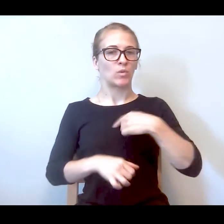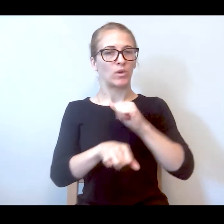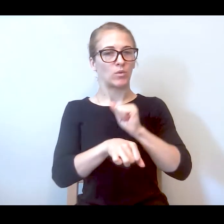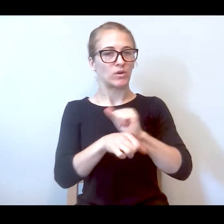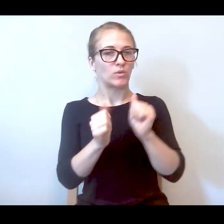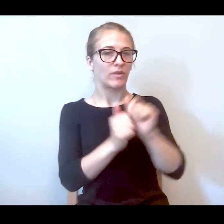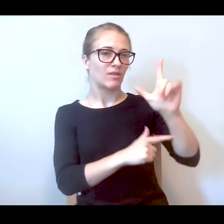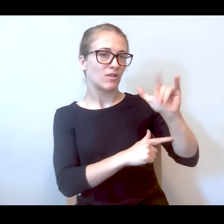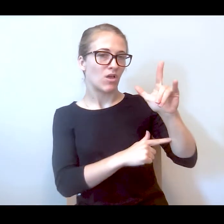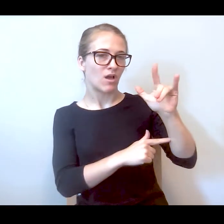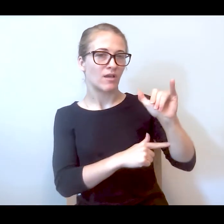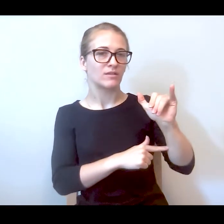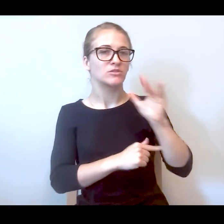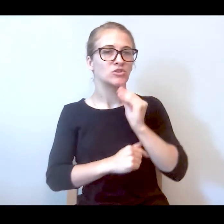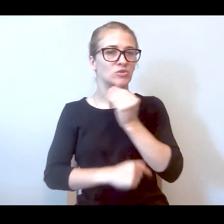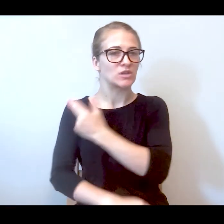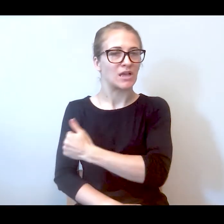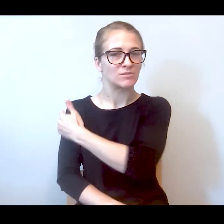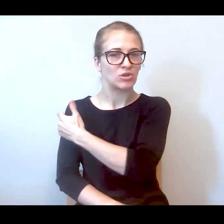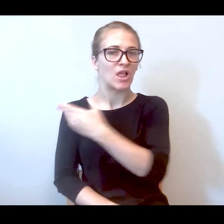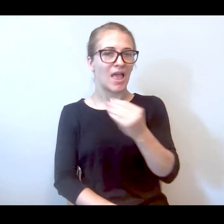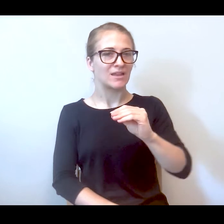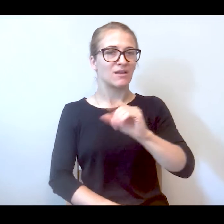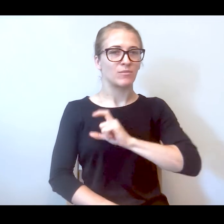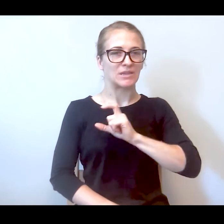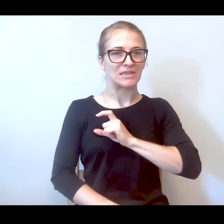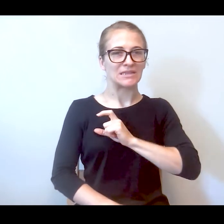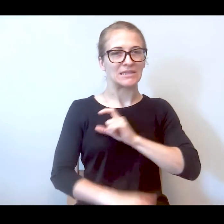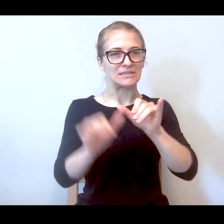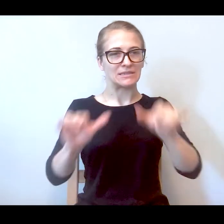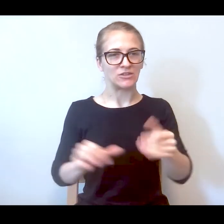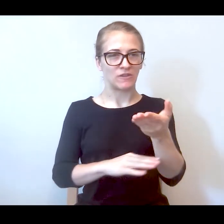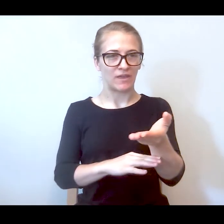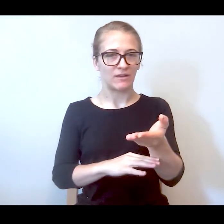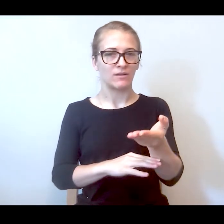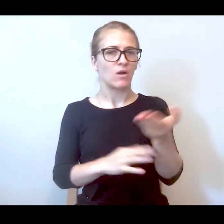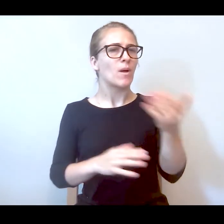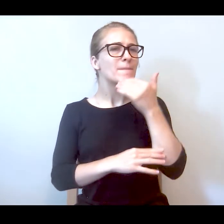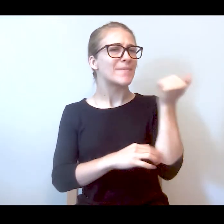Jewish hospital and the precinct and figure out what